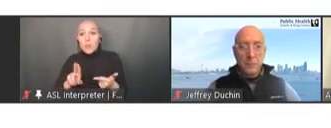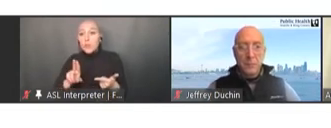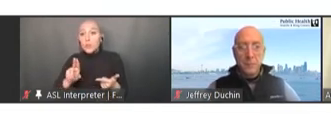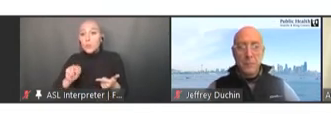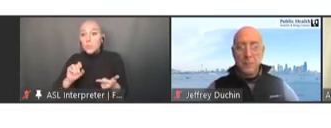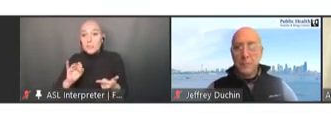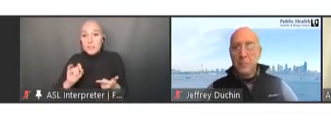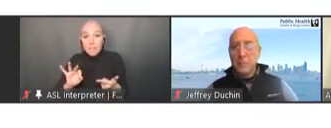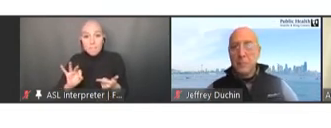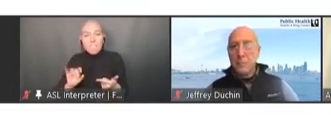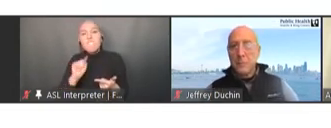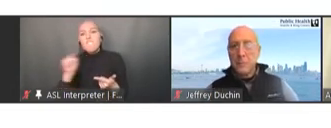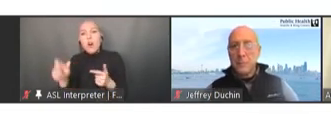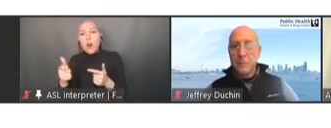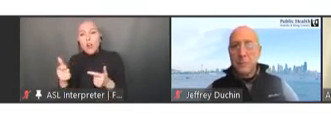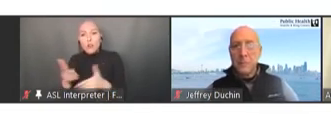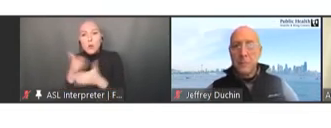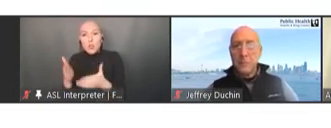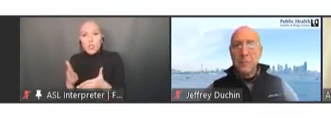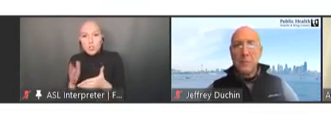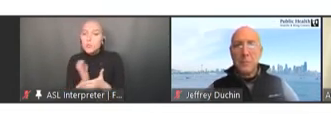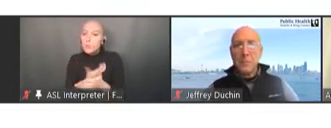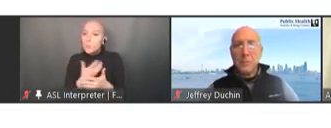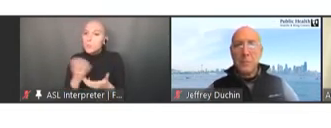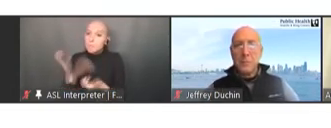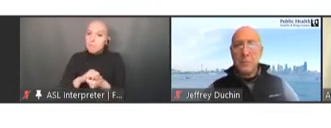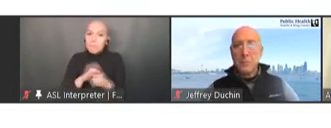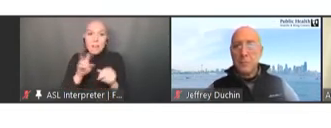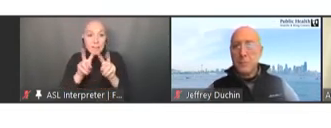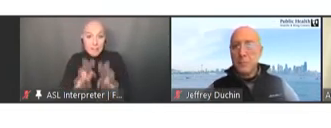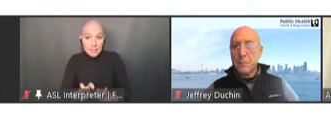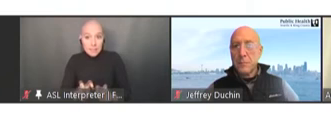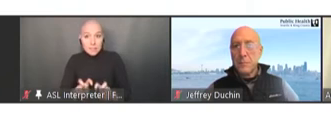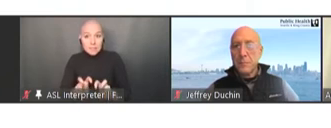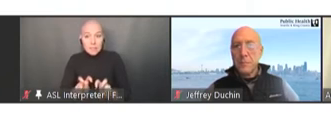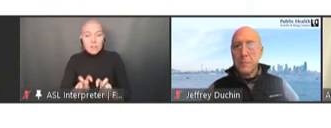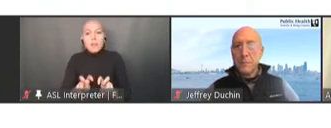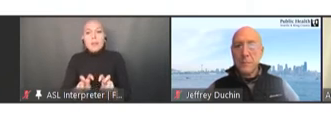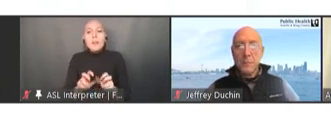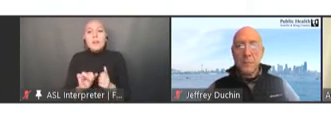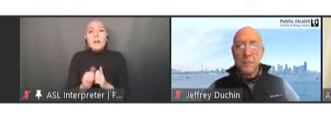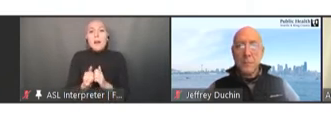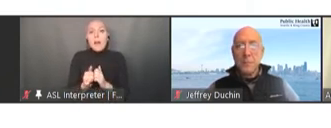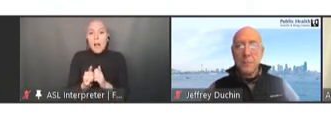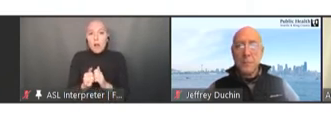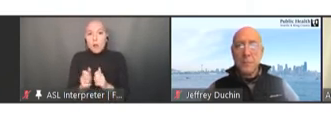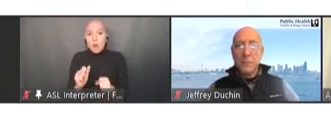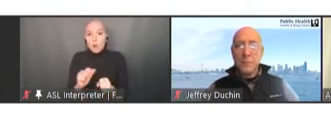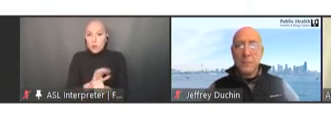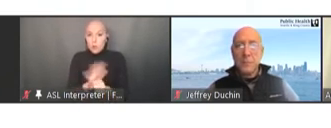we looked at the impact of the pandemic on routine immunizations among 170 countries,